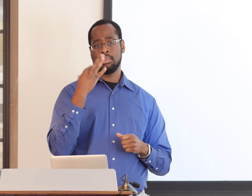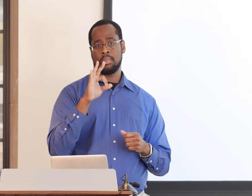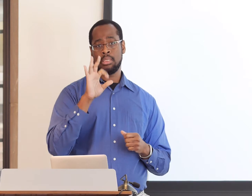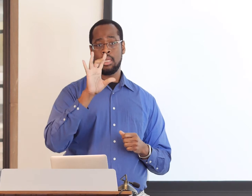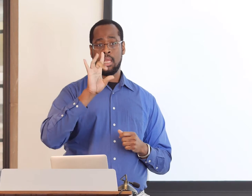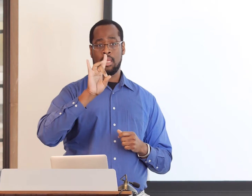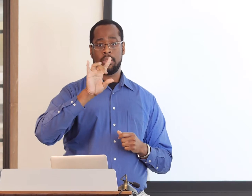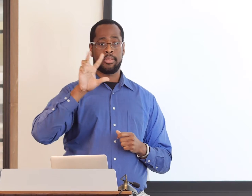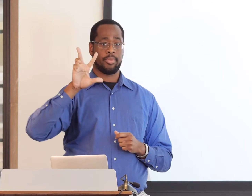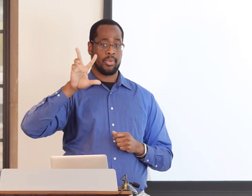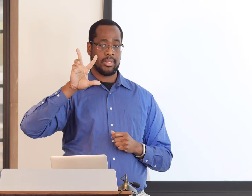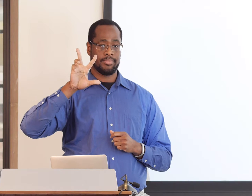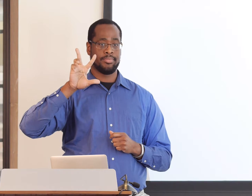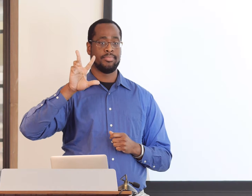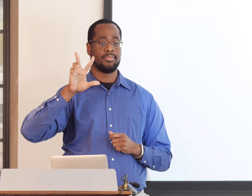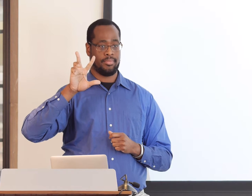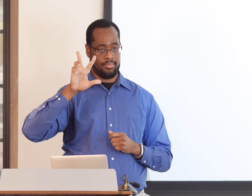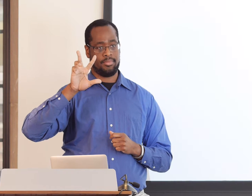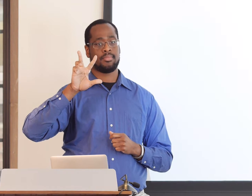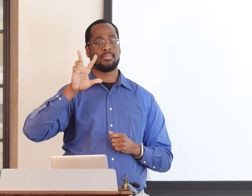This book was published in 1983,